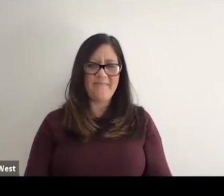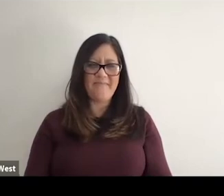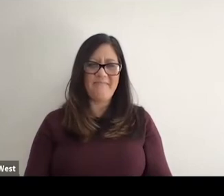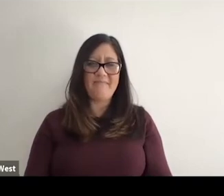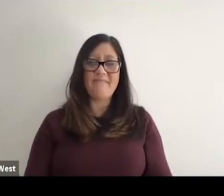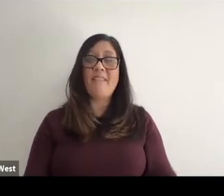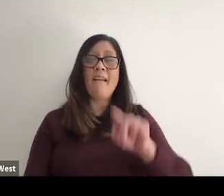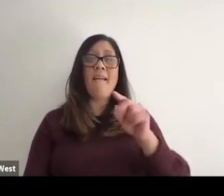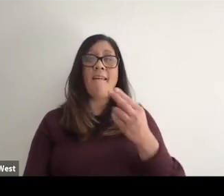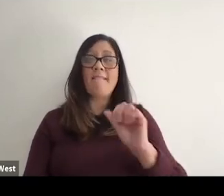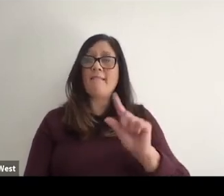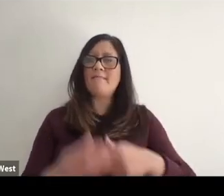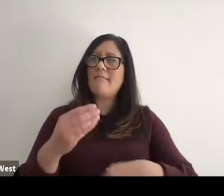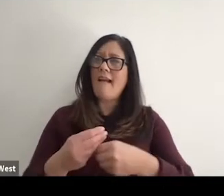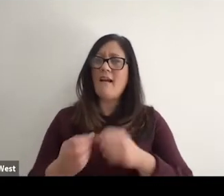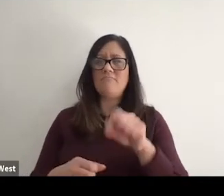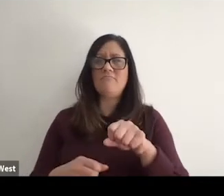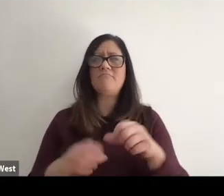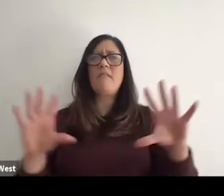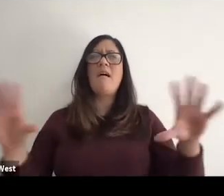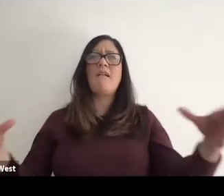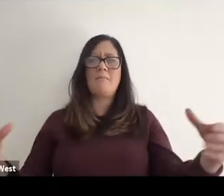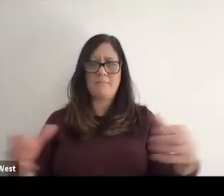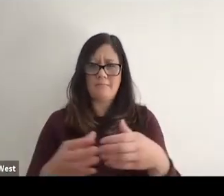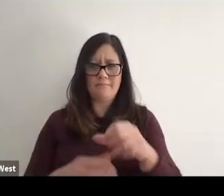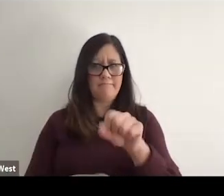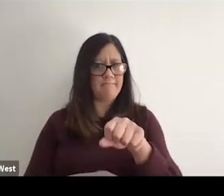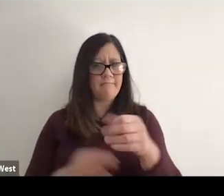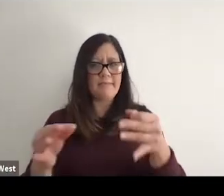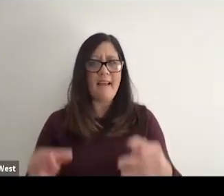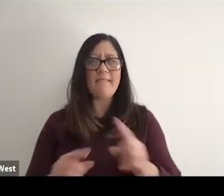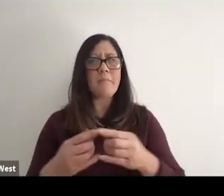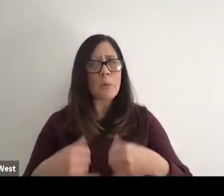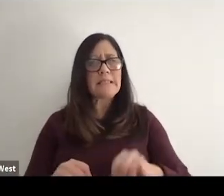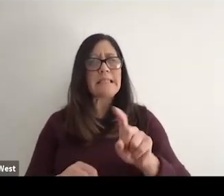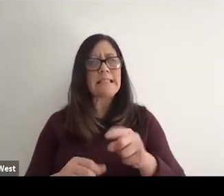If I can just study, it is definitely coming together, but we still need the fighters there